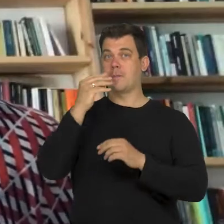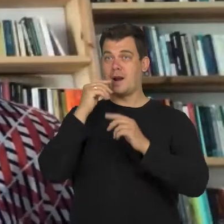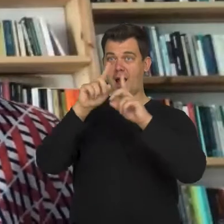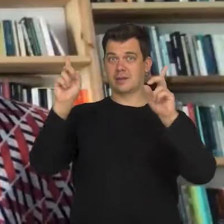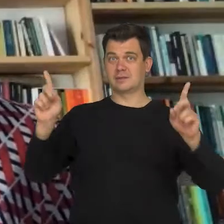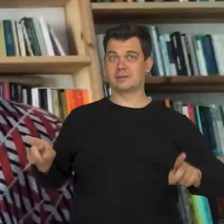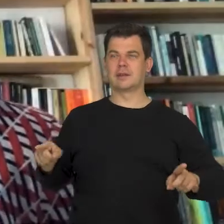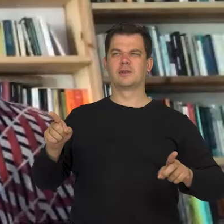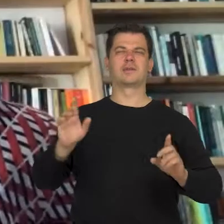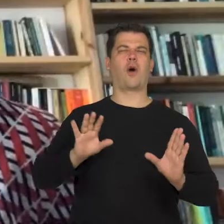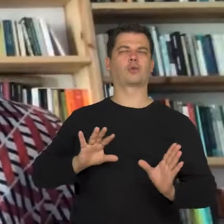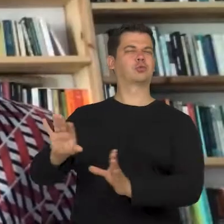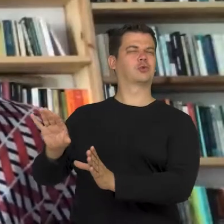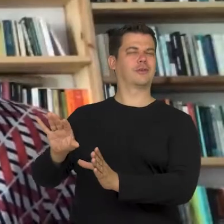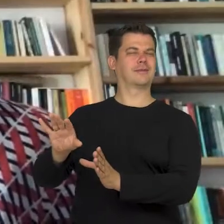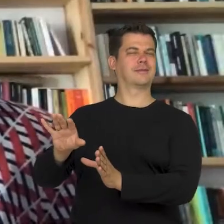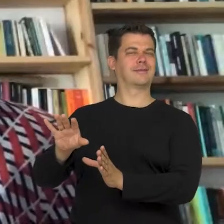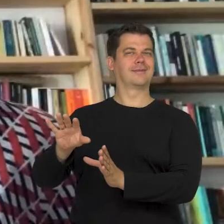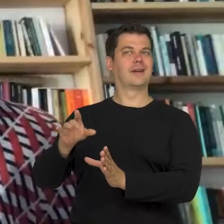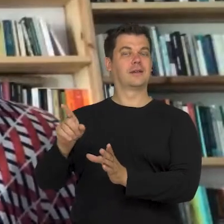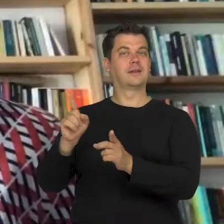which we would use for the discussion